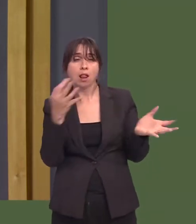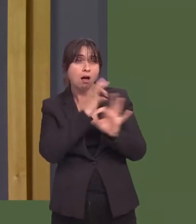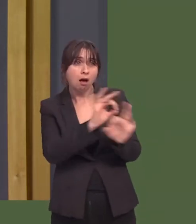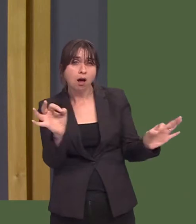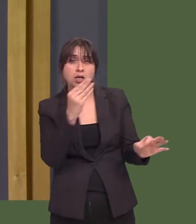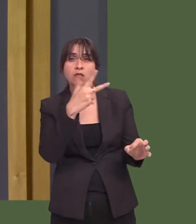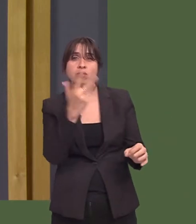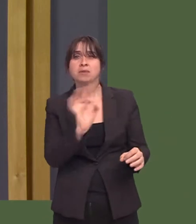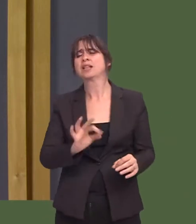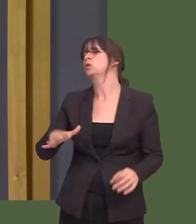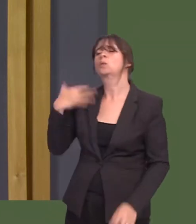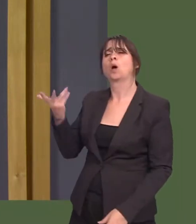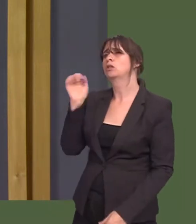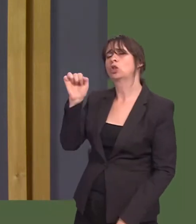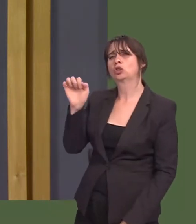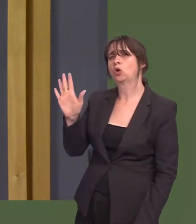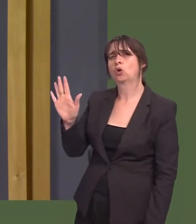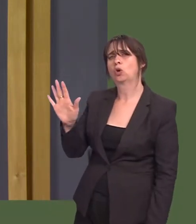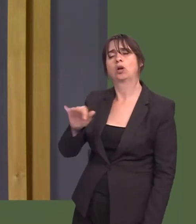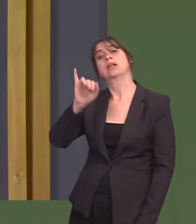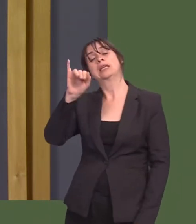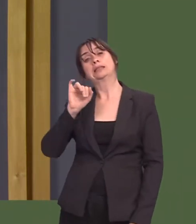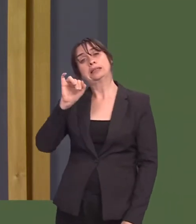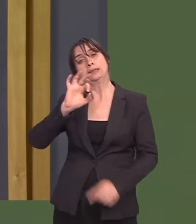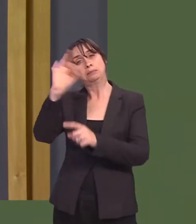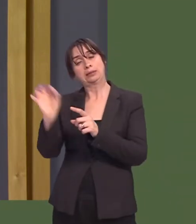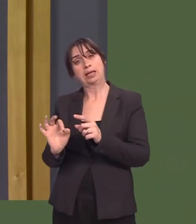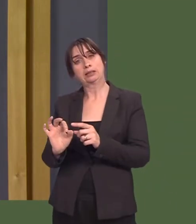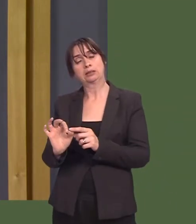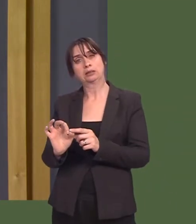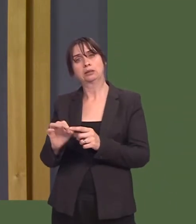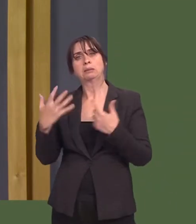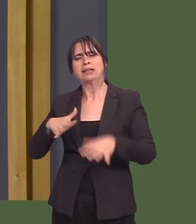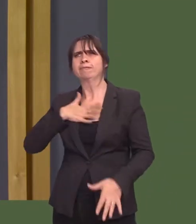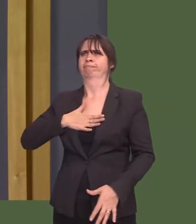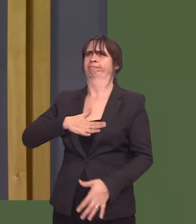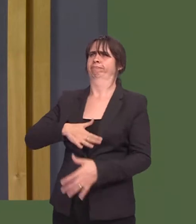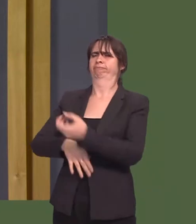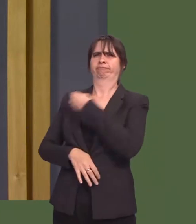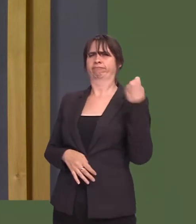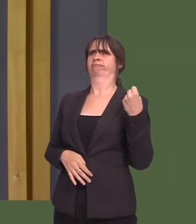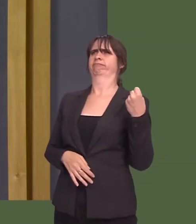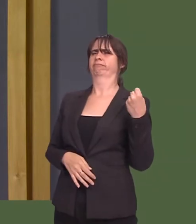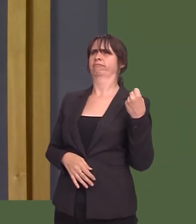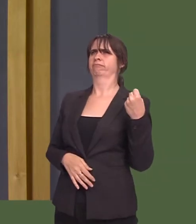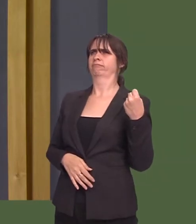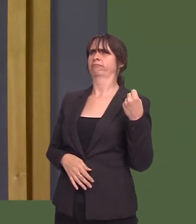sellers; 60 per cent have received uninvited visits from contractors, with 25 per cent